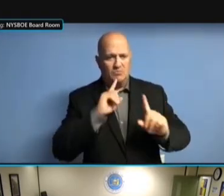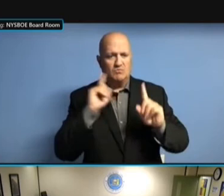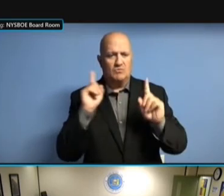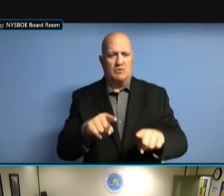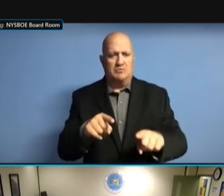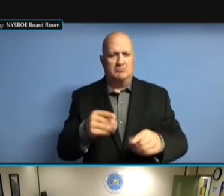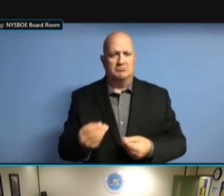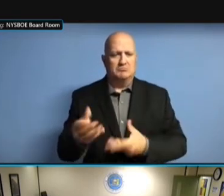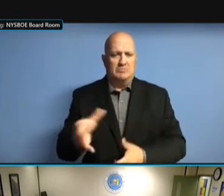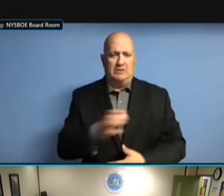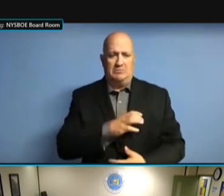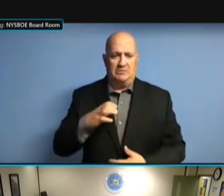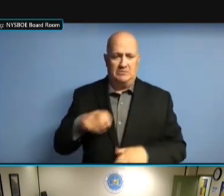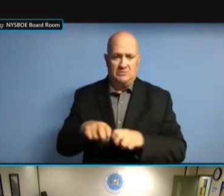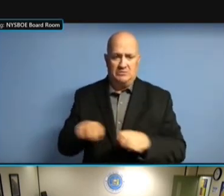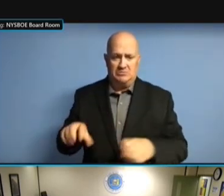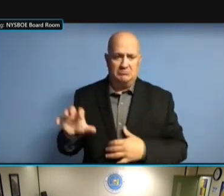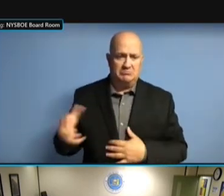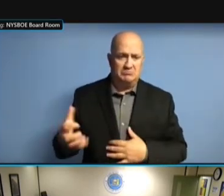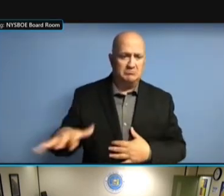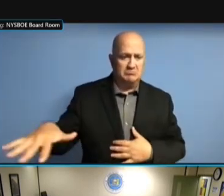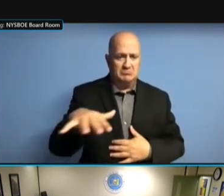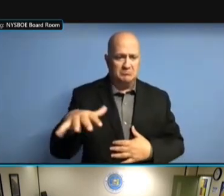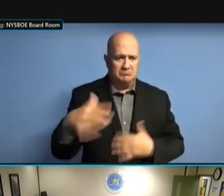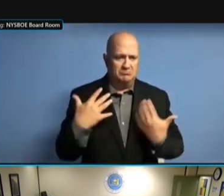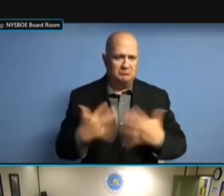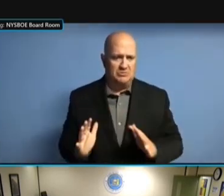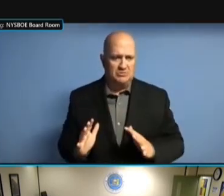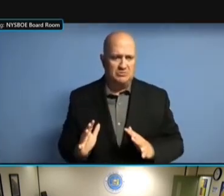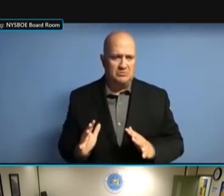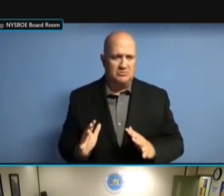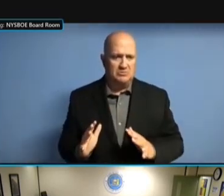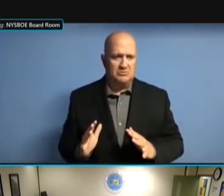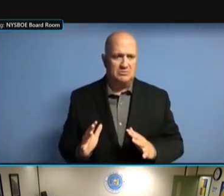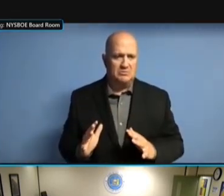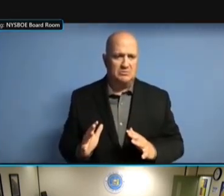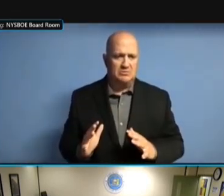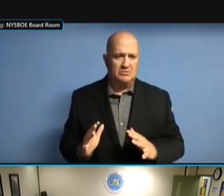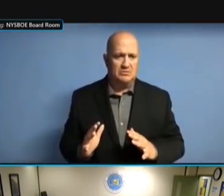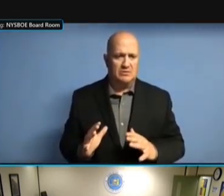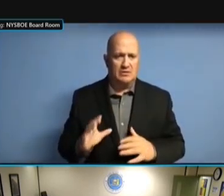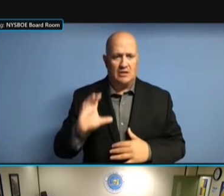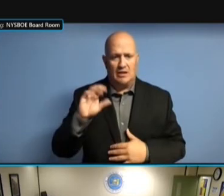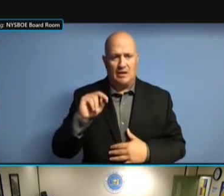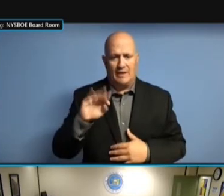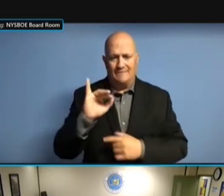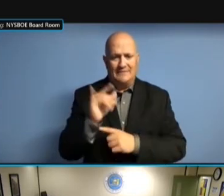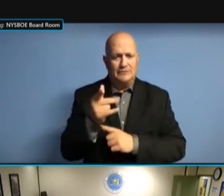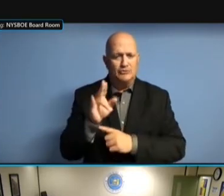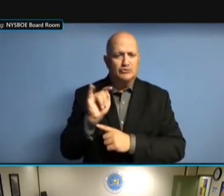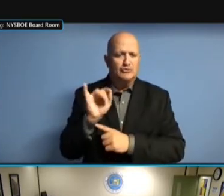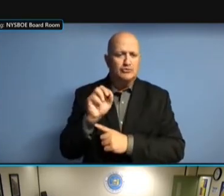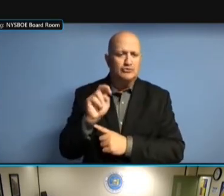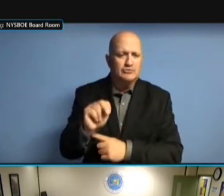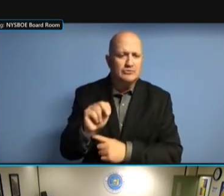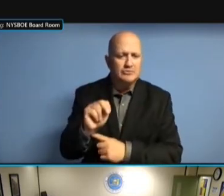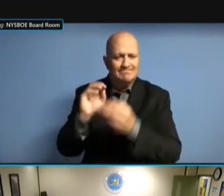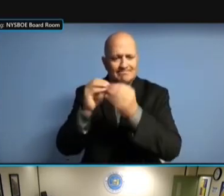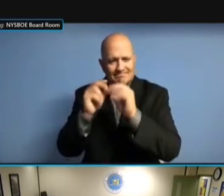ADOPTION, FOR THE APPROVAL OF THOSE CONFIGURATIONS ADOPTION, FOR THE APPROVAL OF THOSE CONFIGURATIONS THAT ADOPTION, FOR THE APPROVAL OF THOSE CONFIGURATIONS THAT WERE THOSE CONFIGURATIONS THAT WERE THOSE CONFIGURATIONS THAT WERE SUBMITTED, THOSE CONFIGURATIONS THAT WERE SUBMITTED, FOR THOSE CONFIGURATIONS THAT WERE SUBMITTED, FOR LATER THOSE CONFIGURATIONS THAT WERE SUBMITTED, FOR LATER IN THOSE CONFIGURATIONS THAT WERE SUBMITTED, FOR LATER IN THE SUBMITTED, FOR LATER IN THE SUBMITTED, FOR LATER IN THE MEETING. MEETING. MEETING. WITH MEETING. WITH REGARD MEETING. WITH REGARD TO MEETING. WITH REGARD TO TECHNOLOGY WITH REGARD TO TECHNOLOGY WITH REGARD TO TECHNOLOGY PROJECTS WITH REGARD TO TECHNOLOGY PROJECTS WE'VE WITH REGARD TO TECHNOLOGY PROJECTS WE'VE BEEN WITH REGARD TO TECHNOLOGY PROJECTS WE'VE BEEN WORKING WITH REGARD TO TECHNOLOGY PROJECTS WE'VE BEEN WORKING WITH PROJECTS WE'VE BEEN WORKING WITH PROJECTS WE'VE BEEN WORKING WITH I.T.